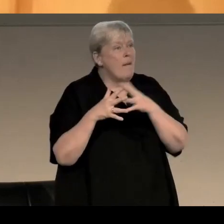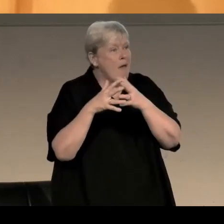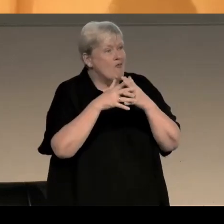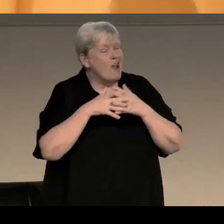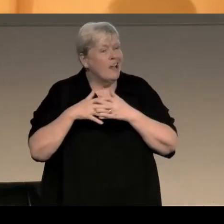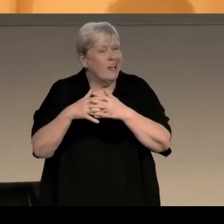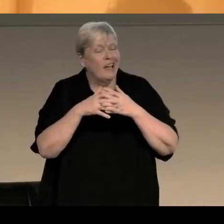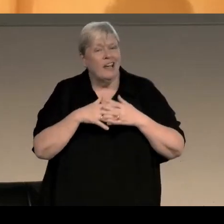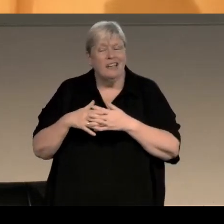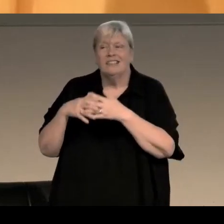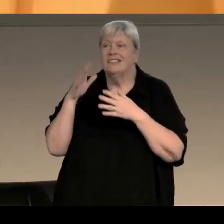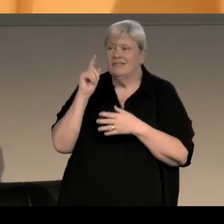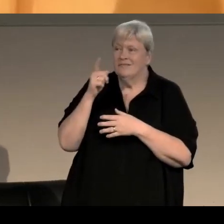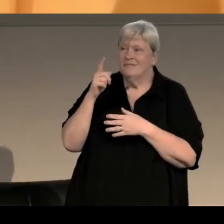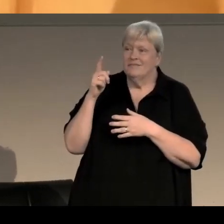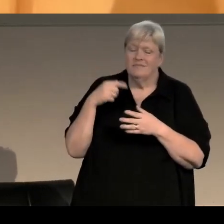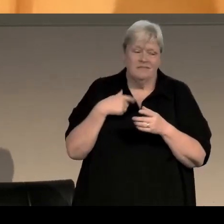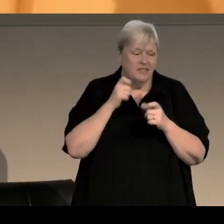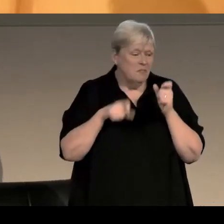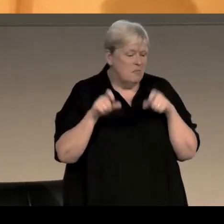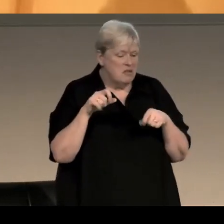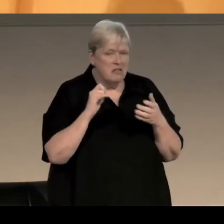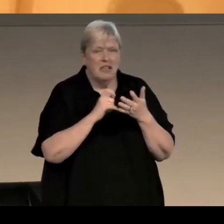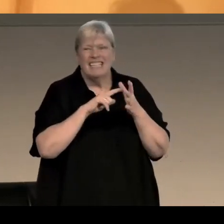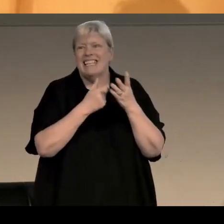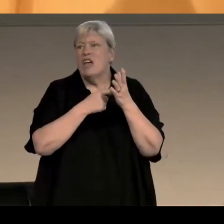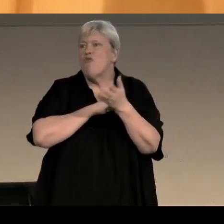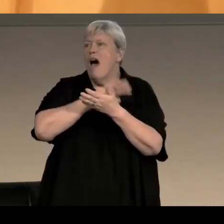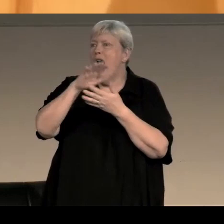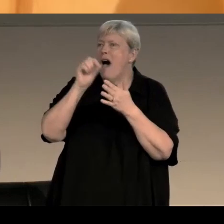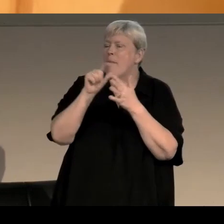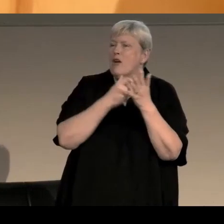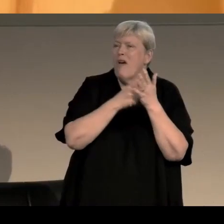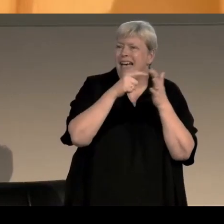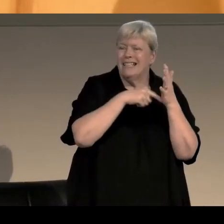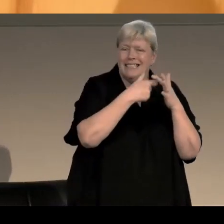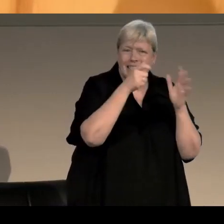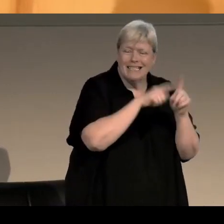with female protagonists written by people like Sarah Paretsky and Sue Grafton, Barbara Wilson, Mary Wings,